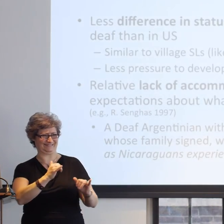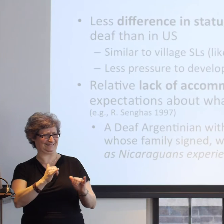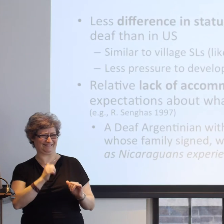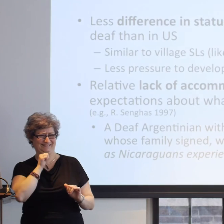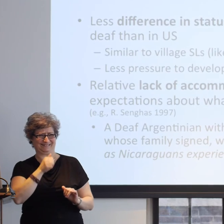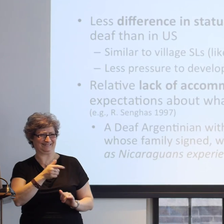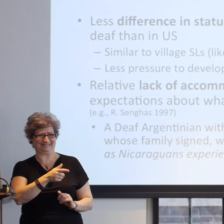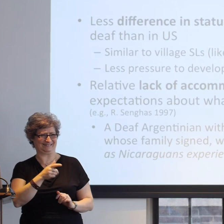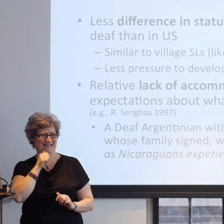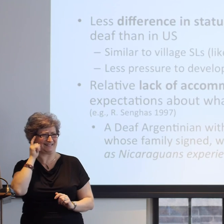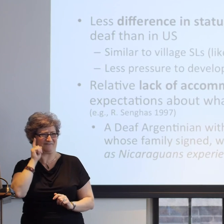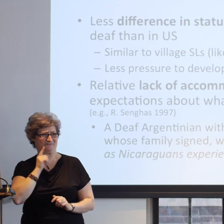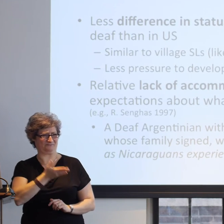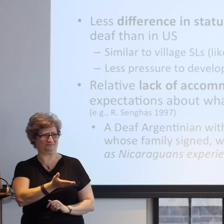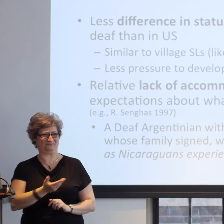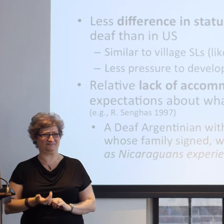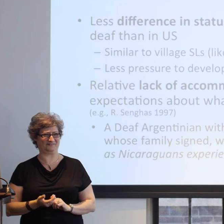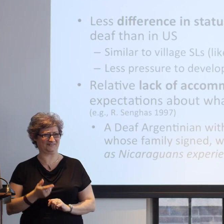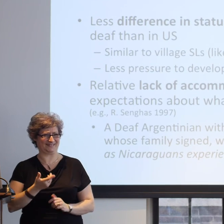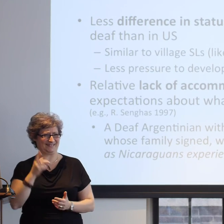as well as hearing Nicaraguans.